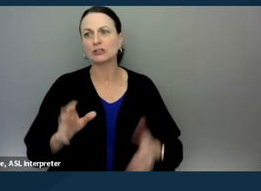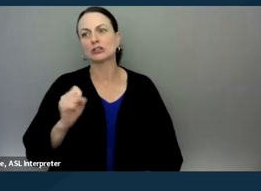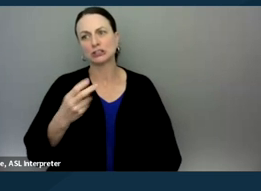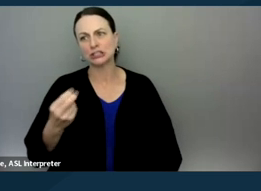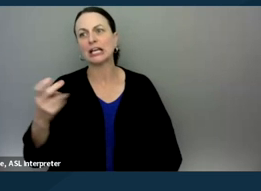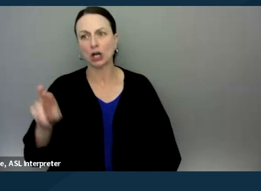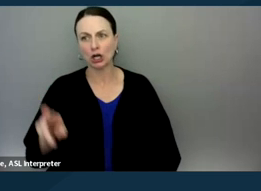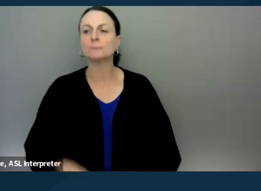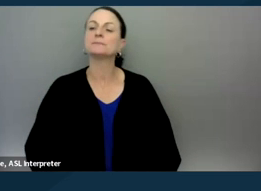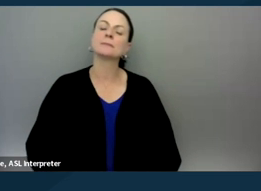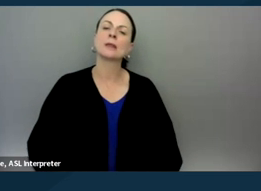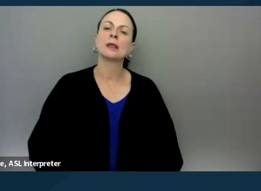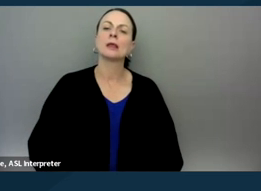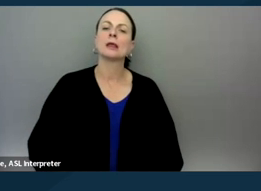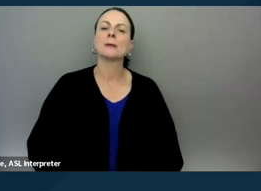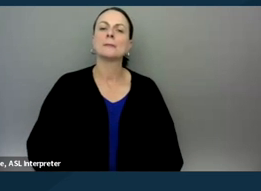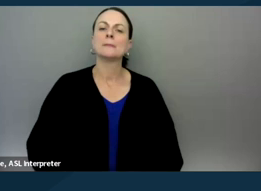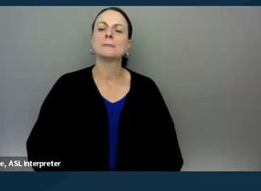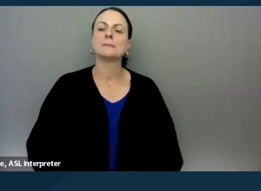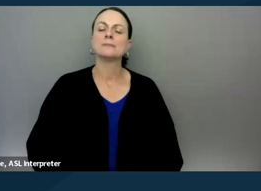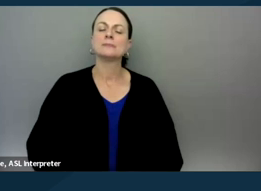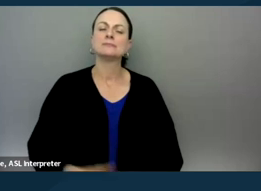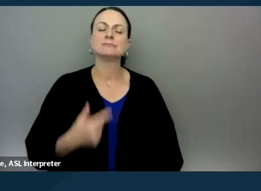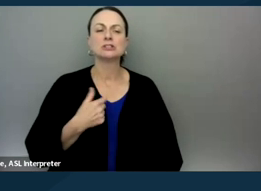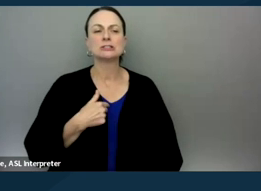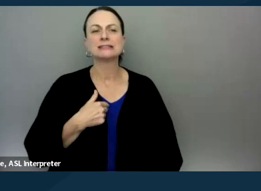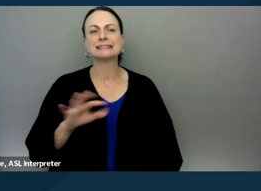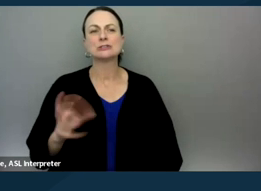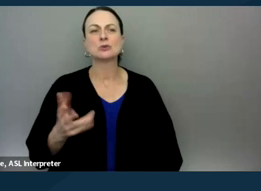And so I just wanna sort of situate our discussion today.